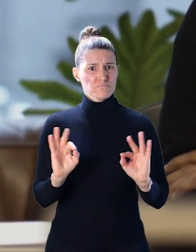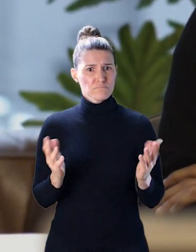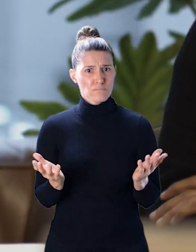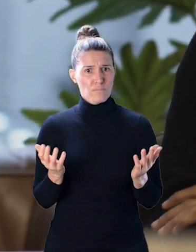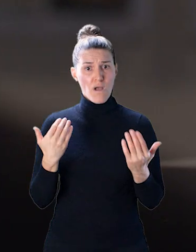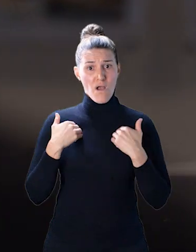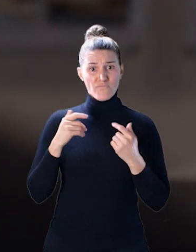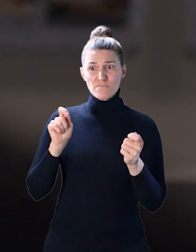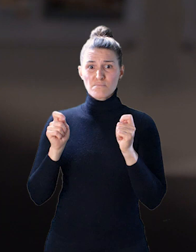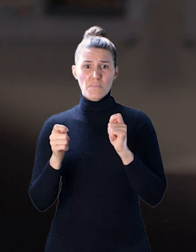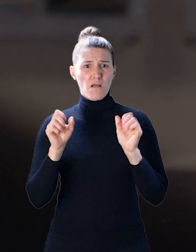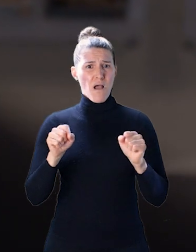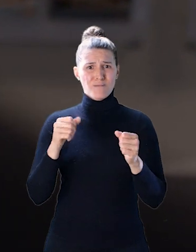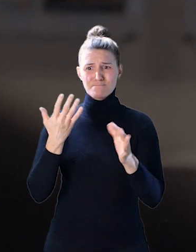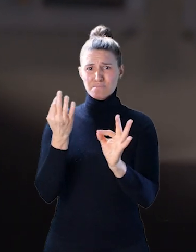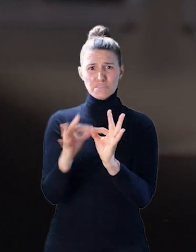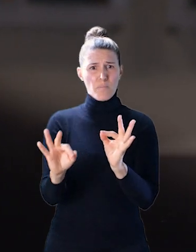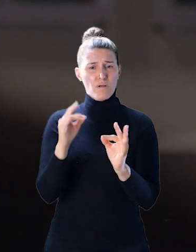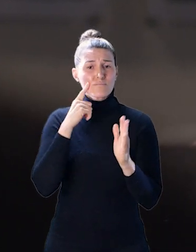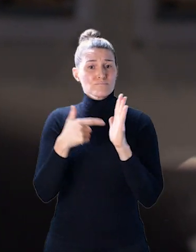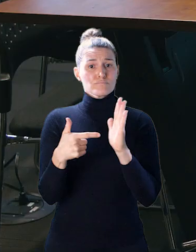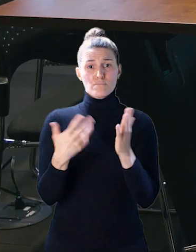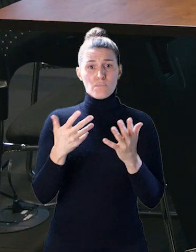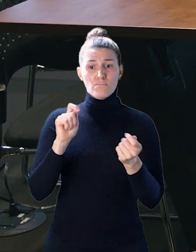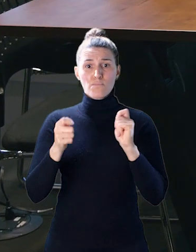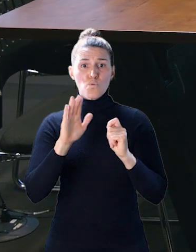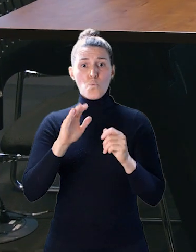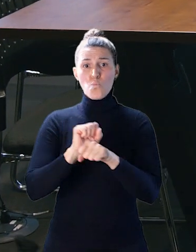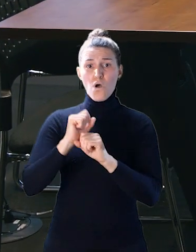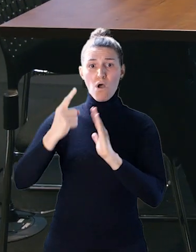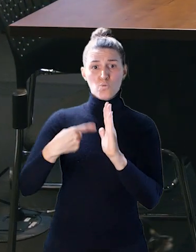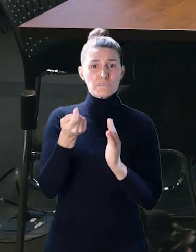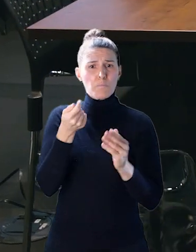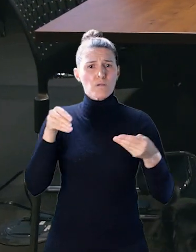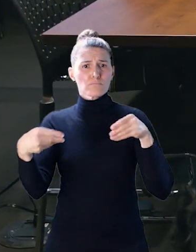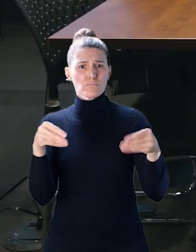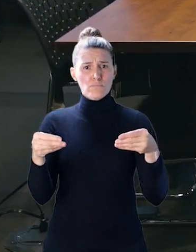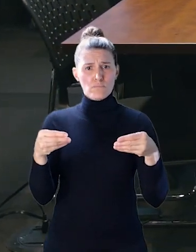modifications you can make that that are very simple, even making your work hours a little more flexible. So I would tell